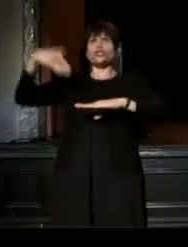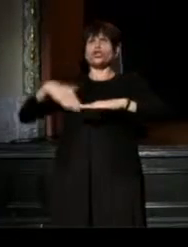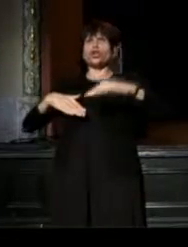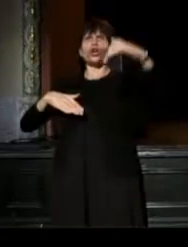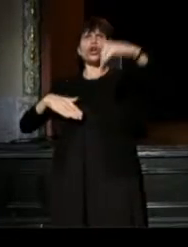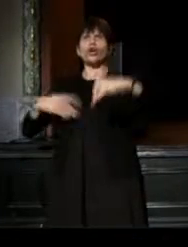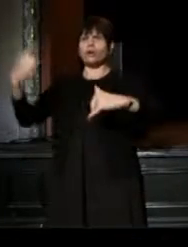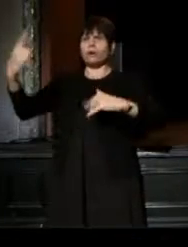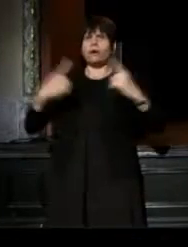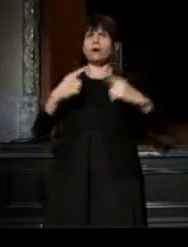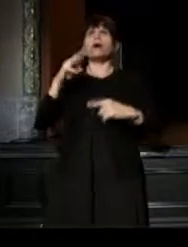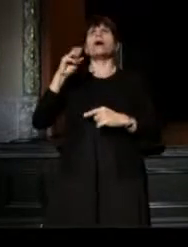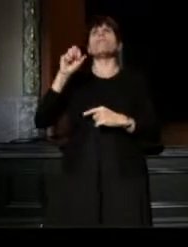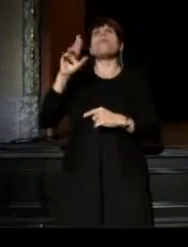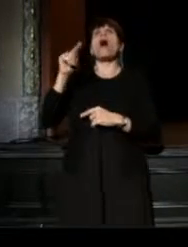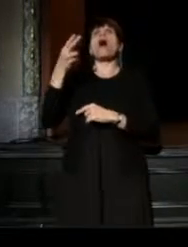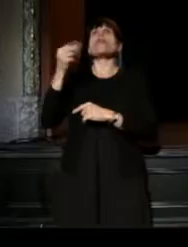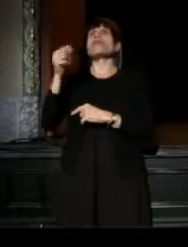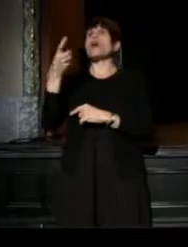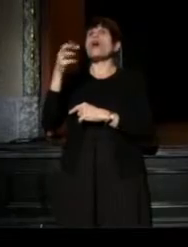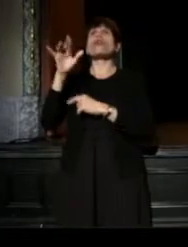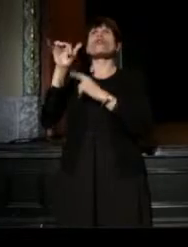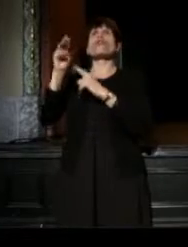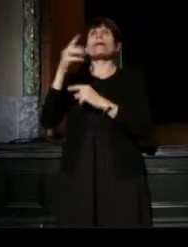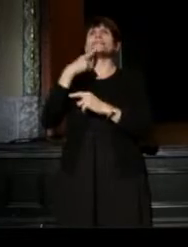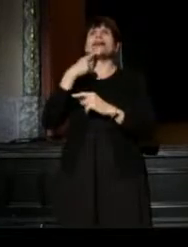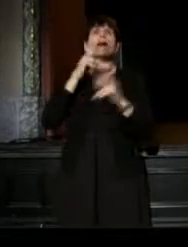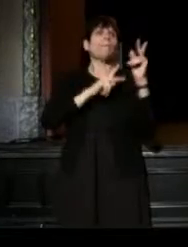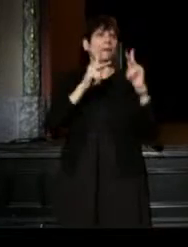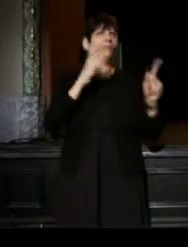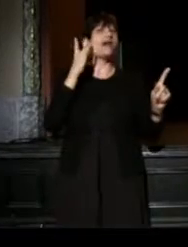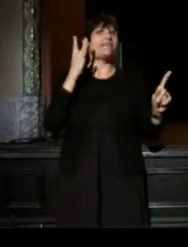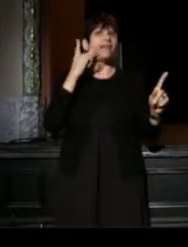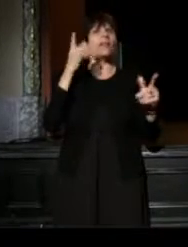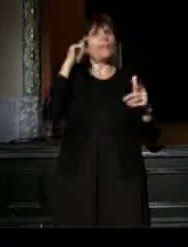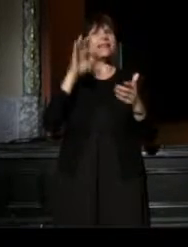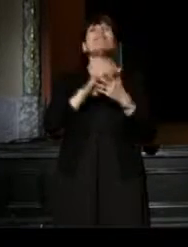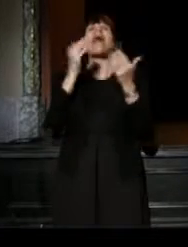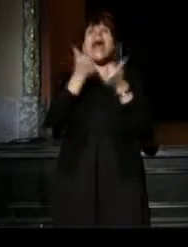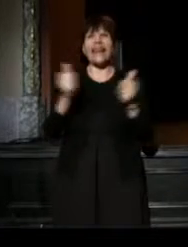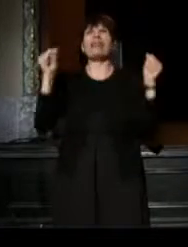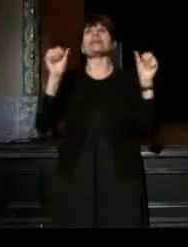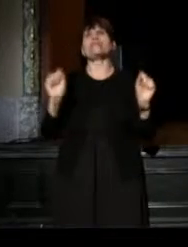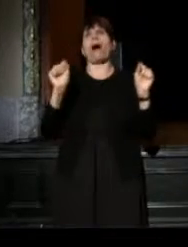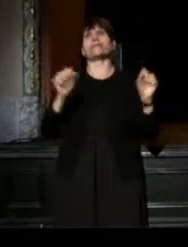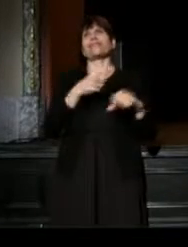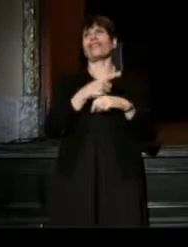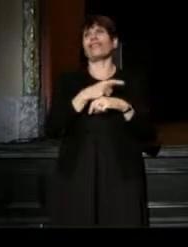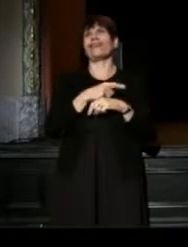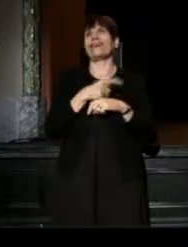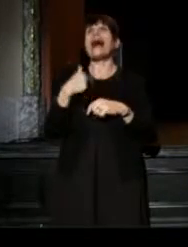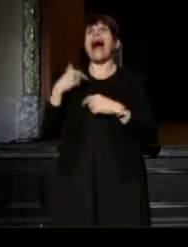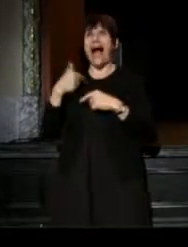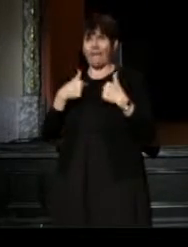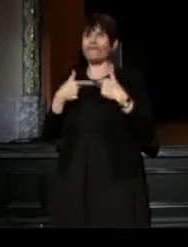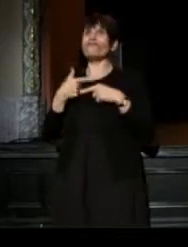It was Martha Graham who said, "People from California believe anything is possible." I'm from San Francisco.